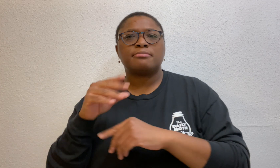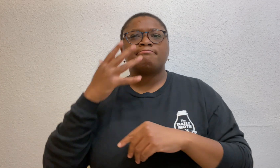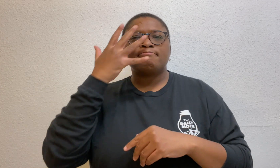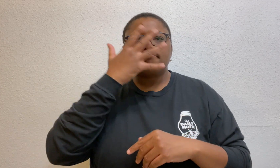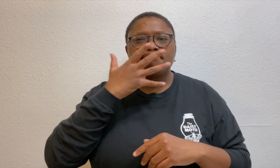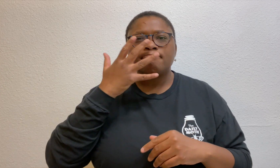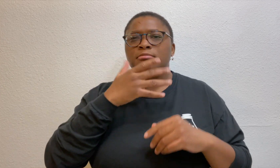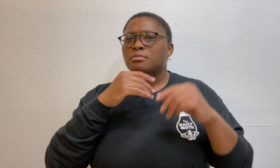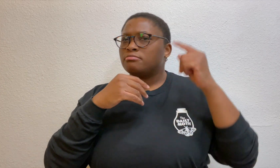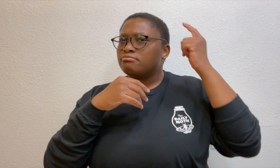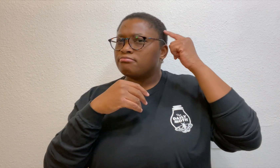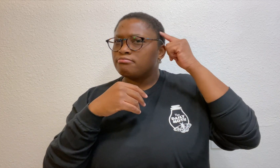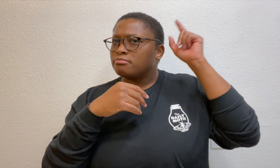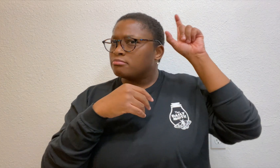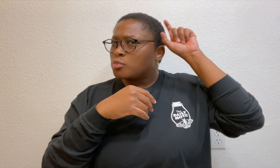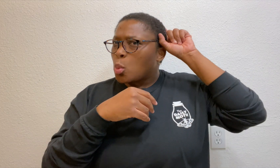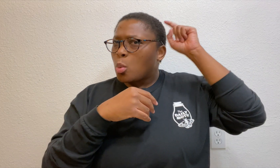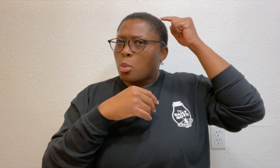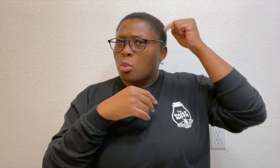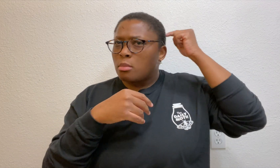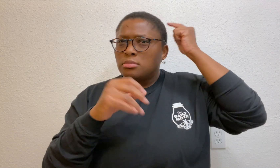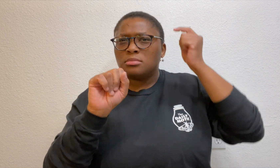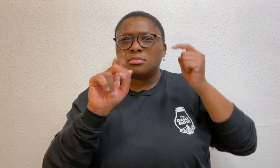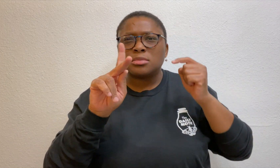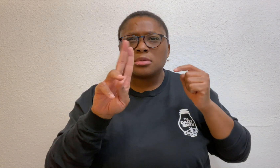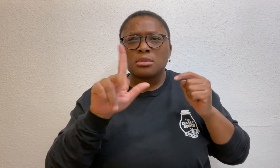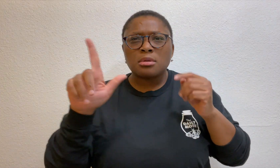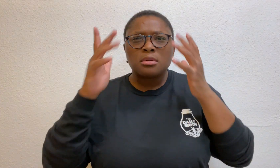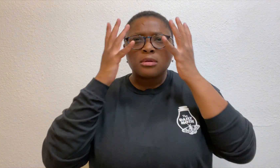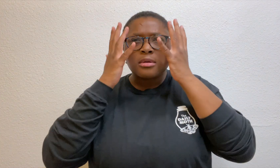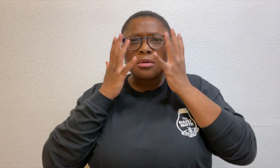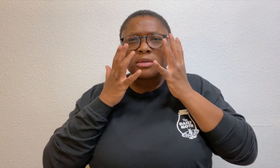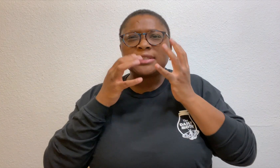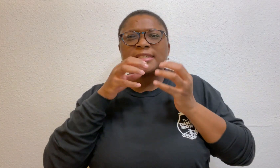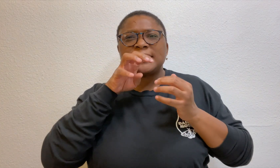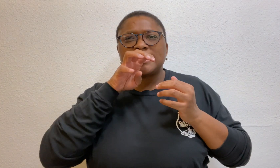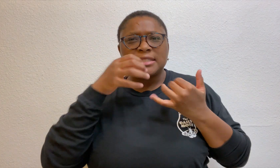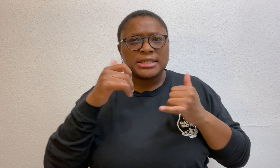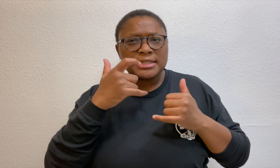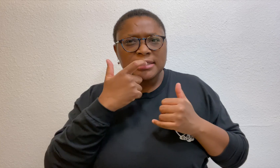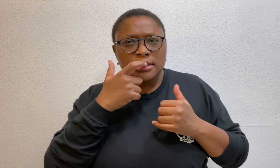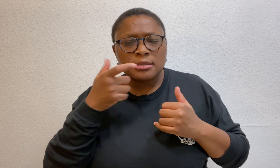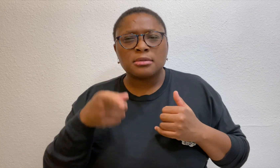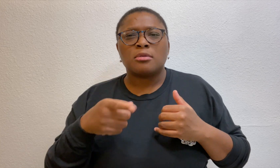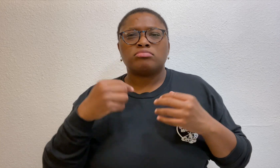There were images of Grant’s face that showed a hole on his skull. His teeth were intact.